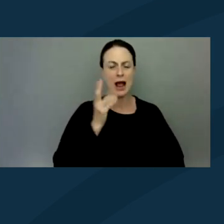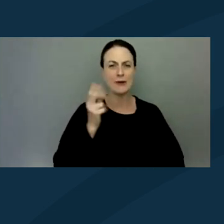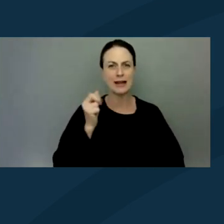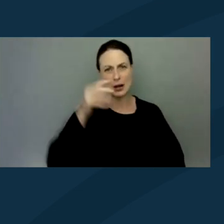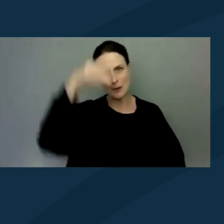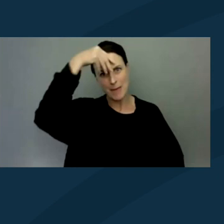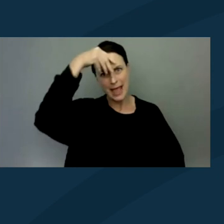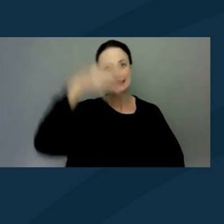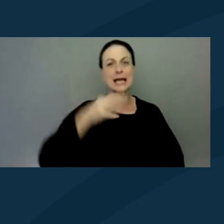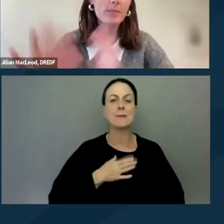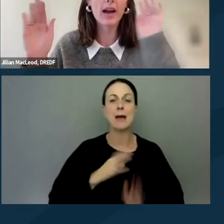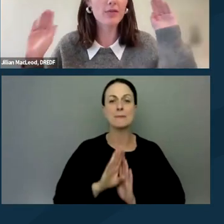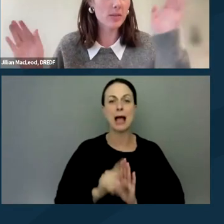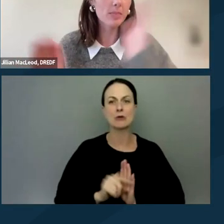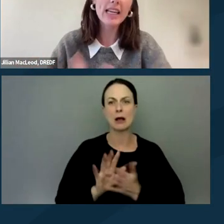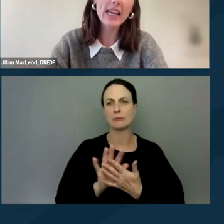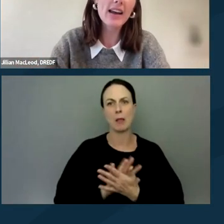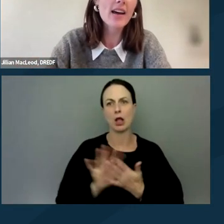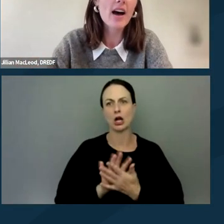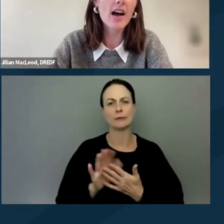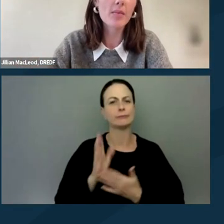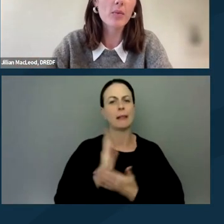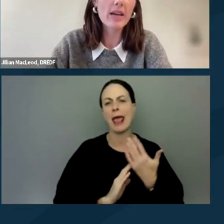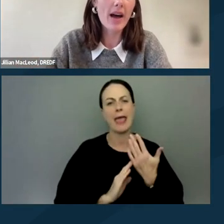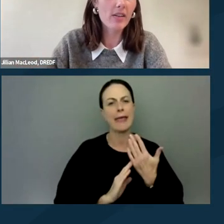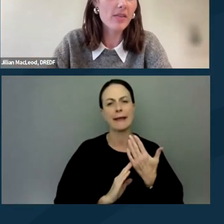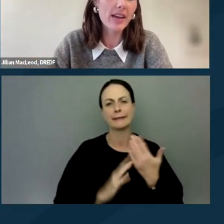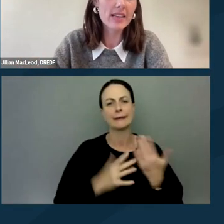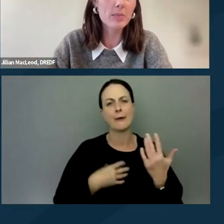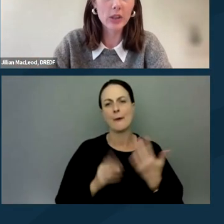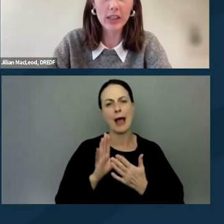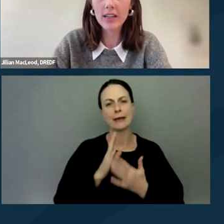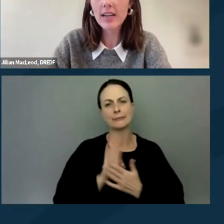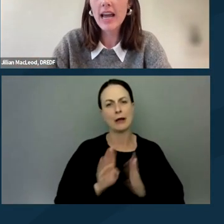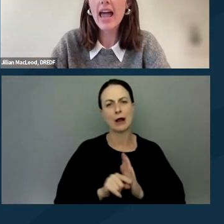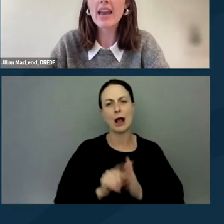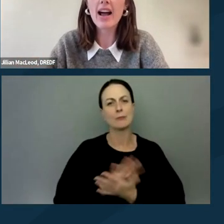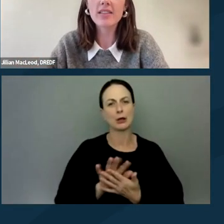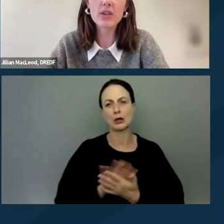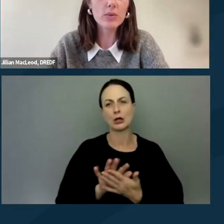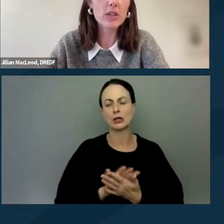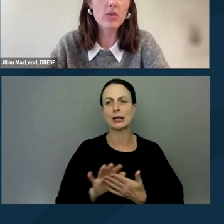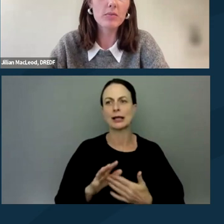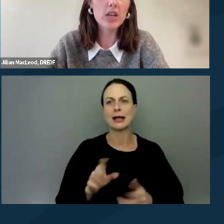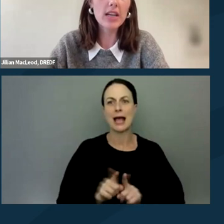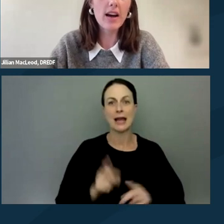And my background is kind of just a plain white background that is blurred. And as a visual description